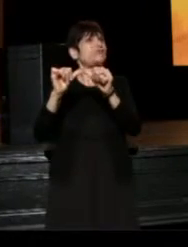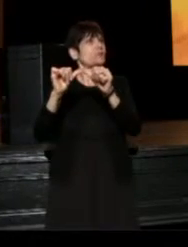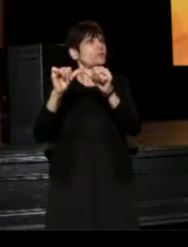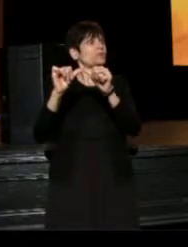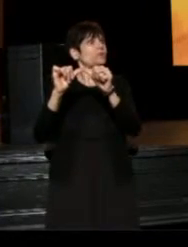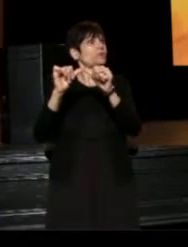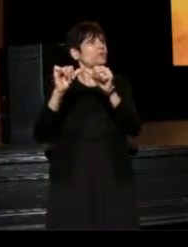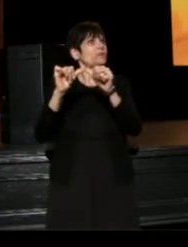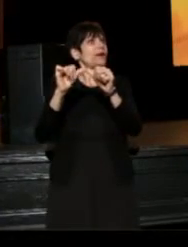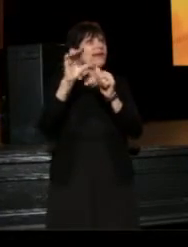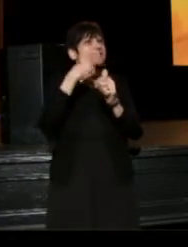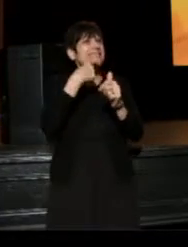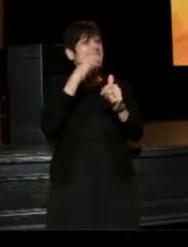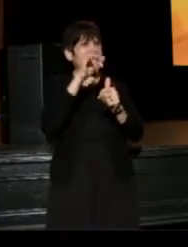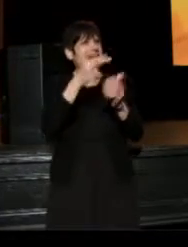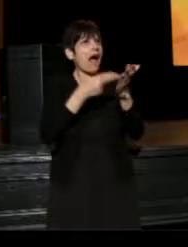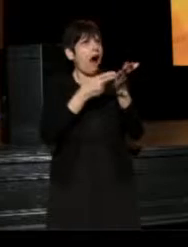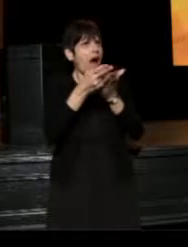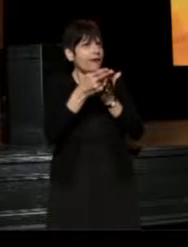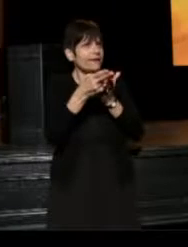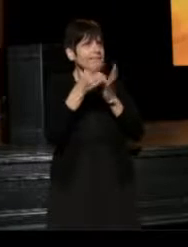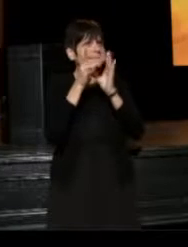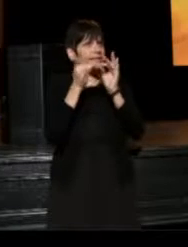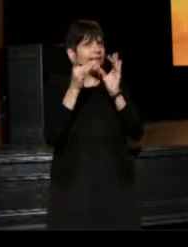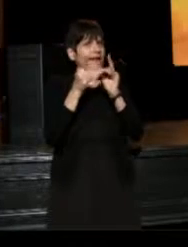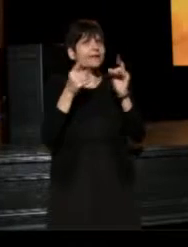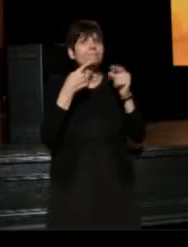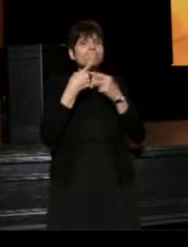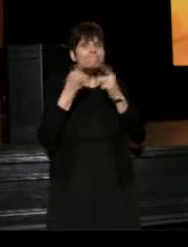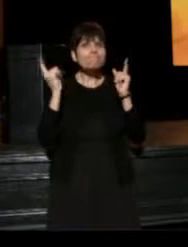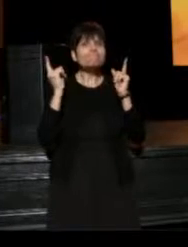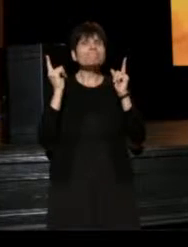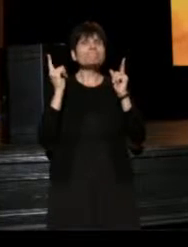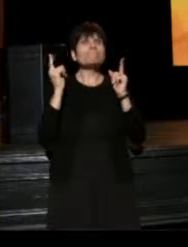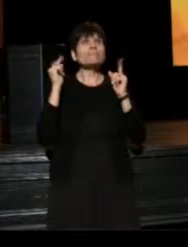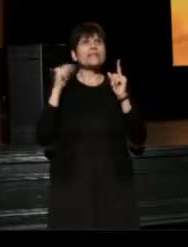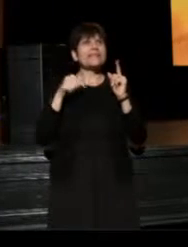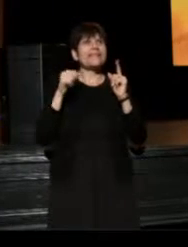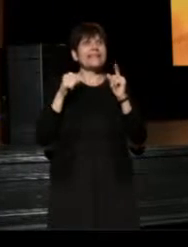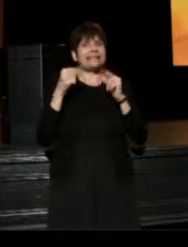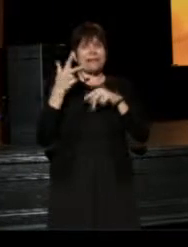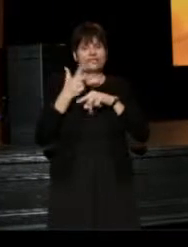to say that these past three days have made me think